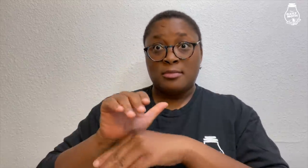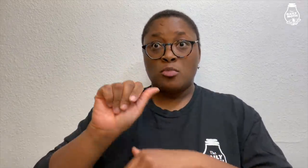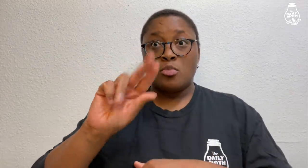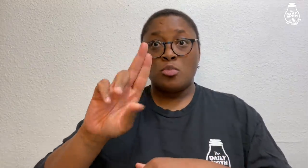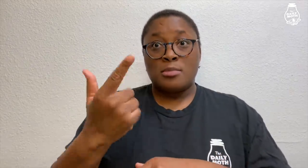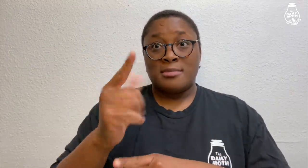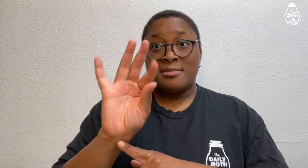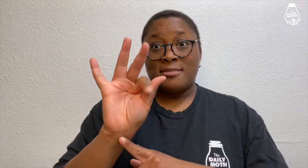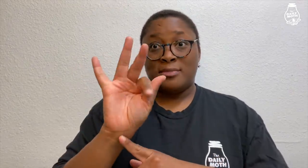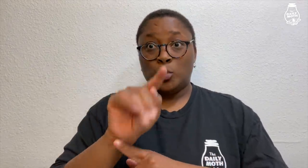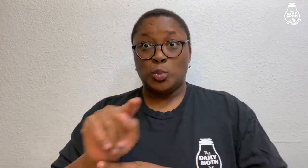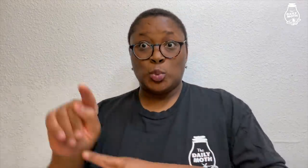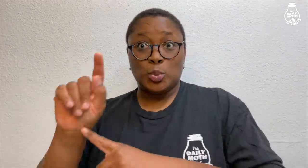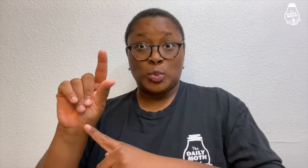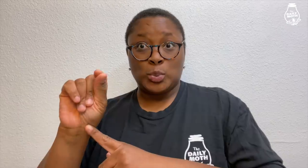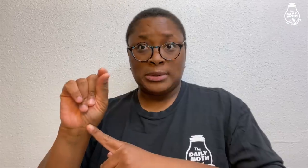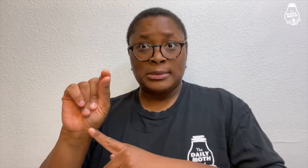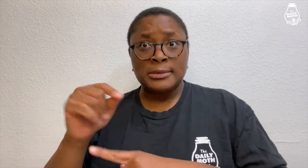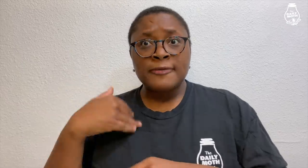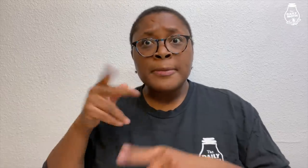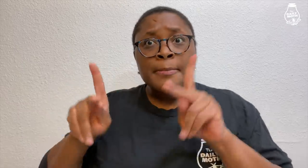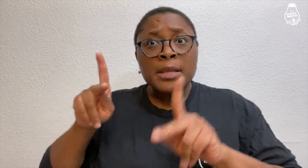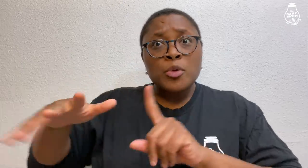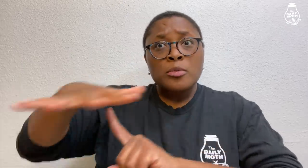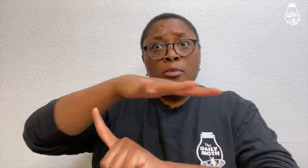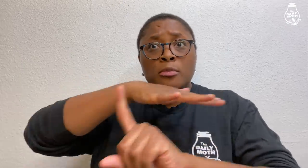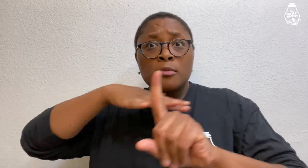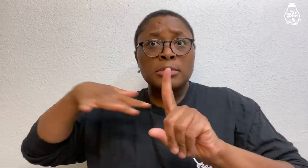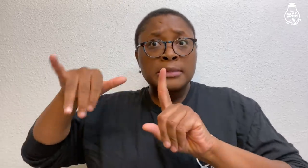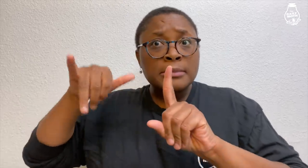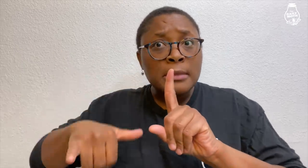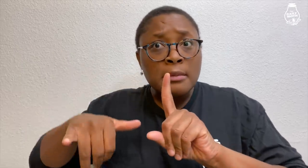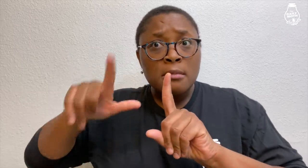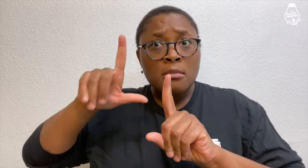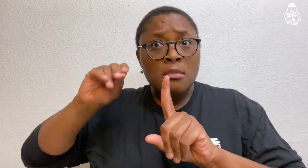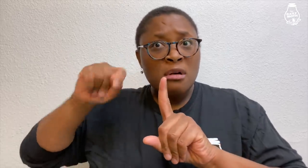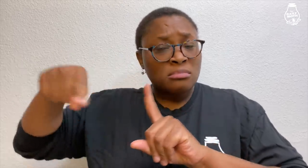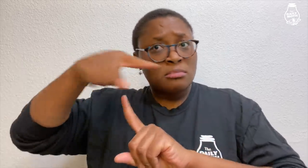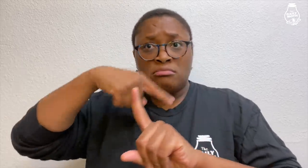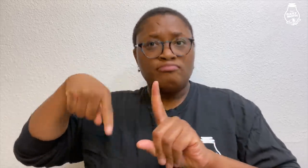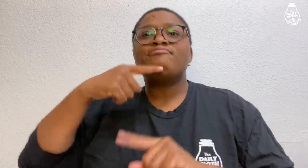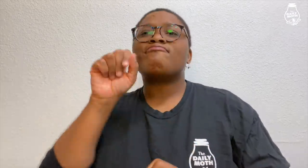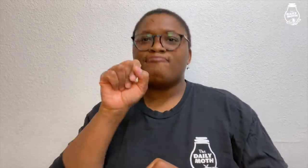the night of August 19 to 20, were there any people who stayed in that area?